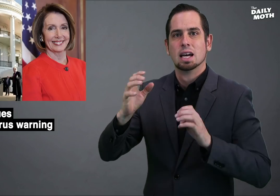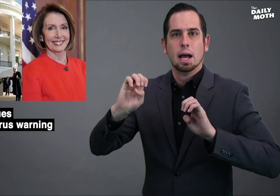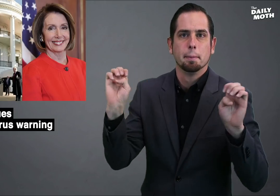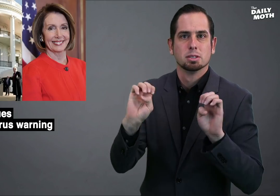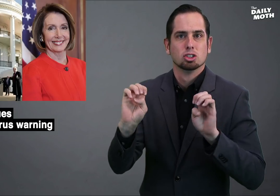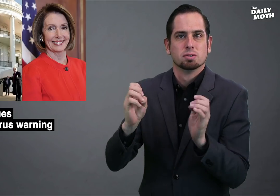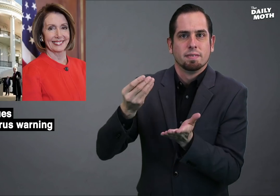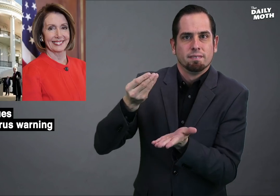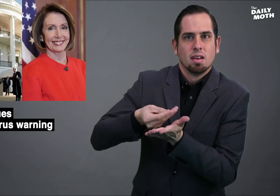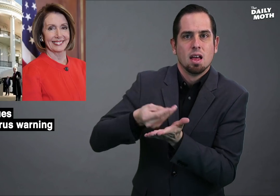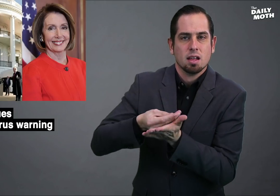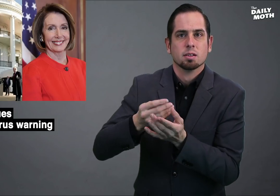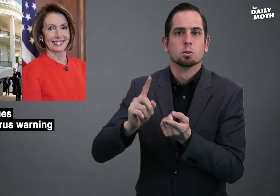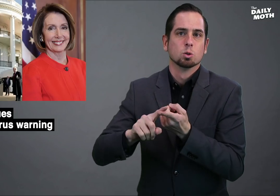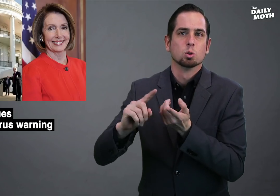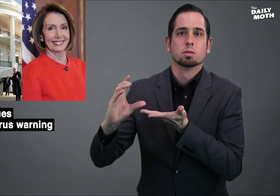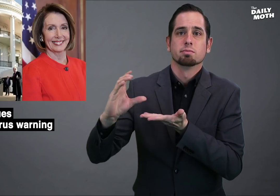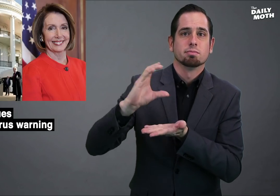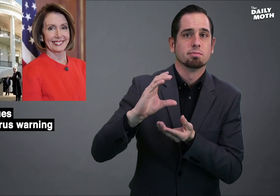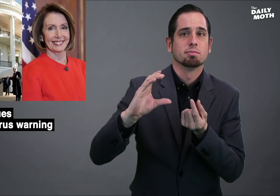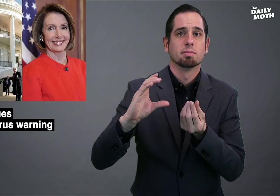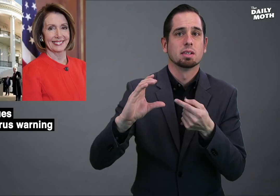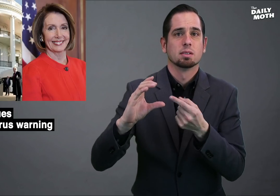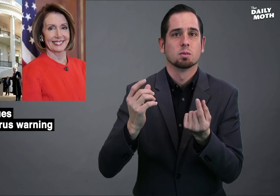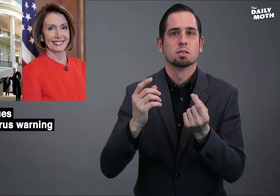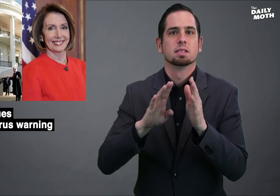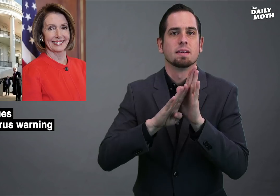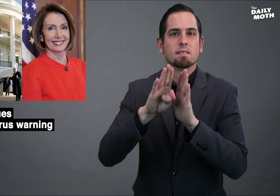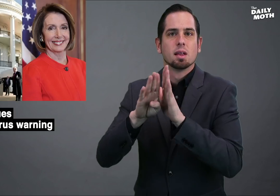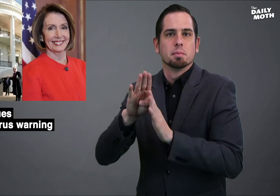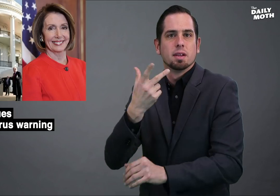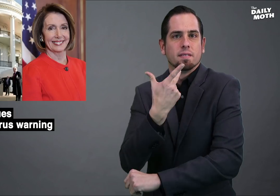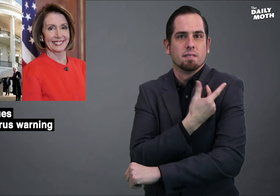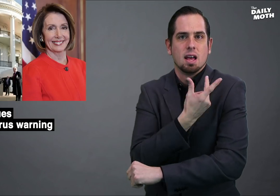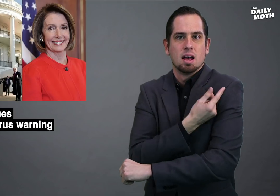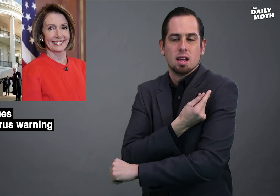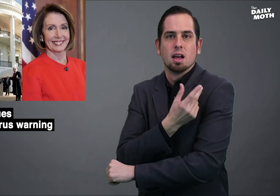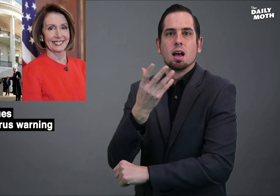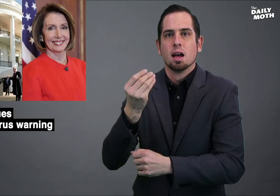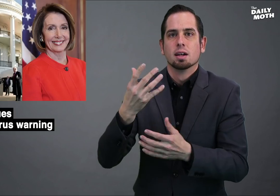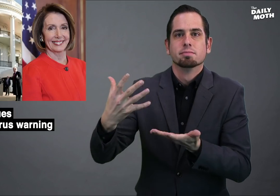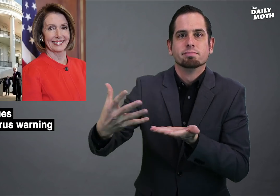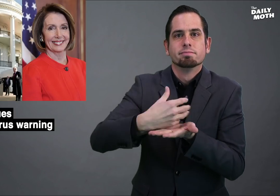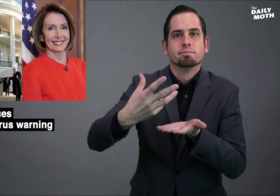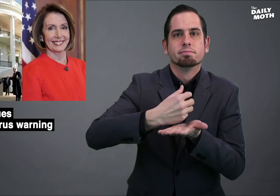emergency funding to develop vaccines and to obtain